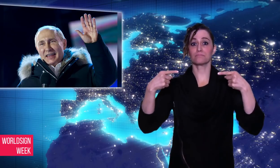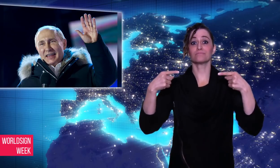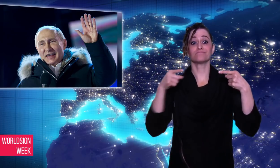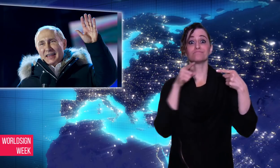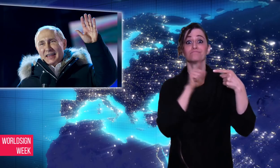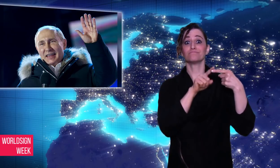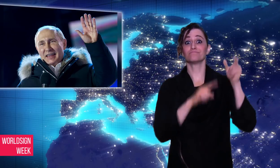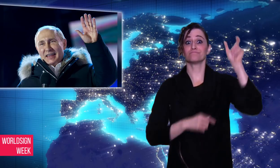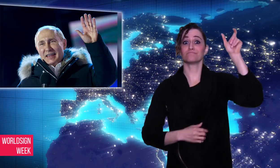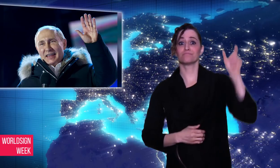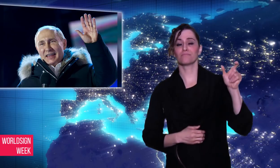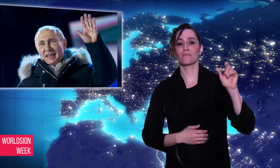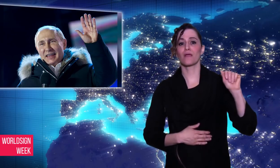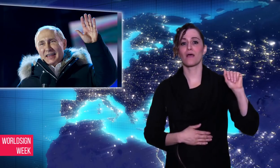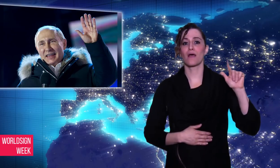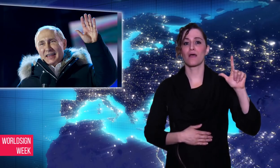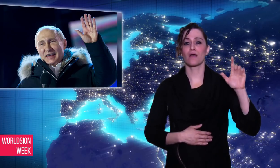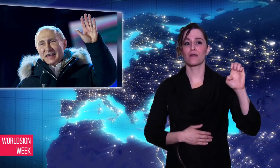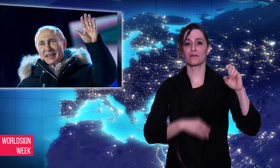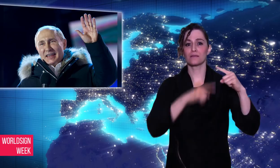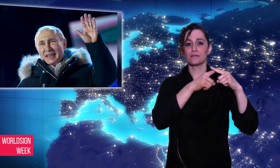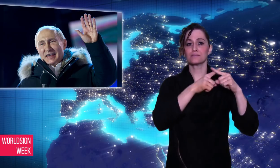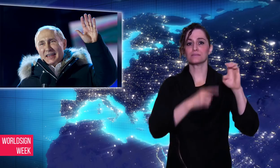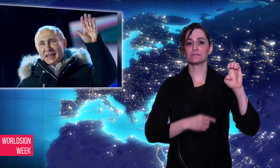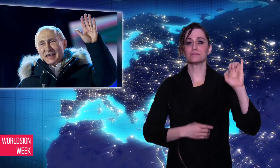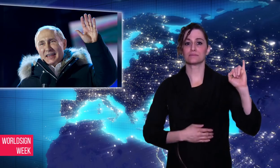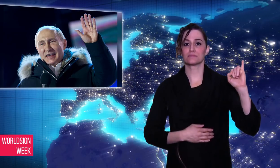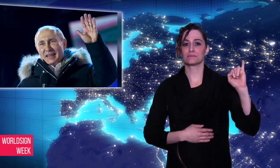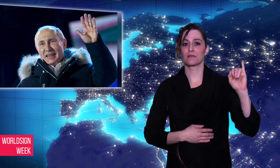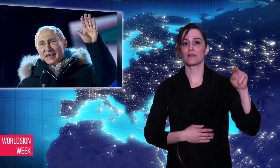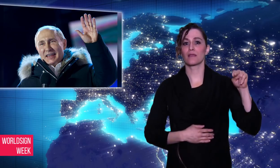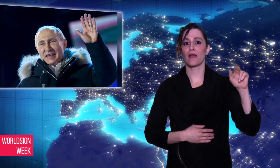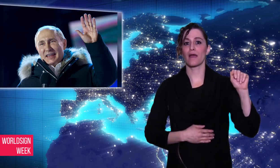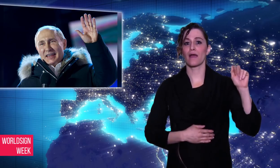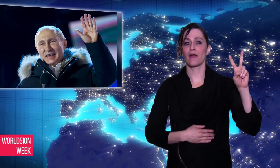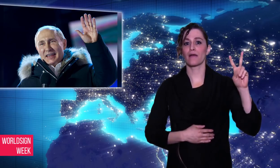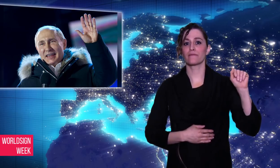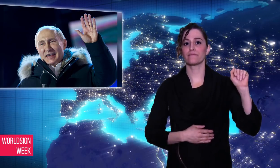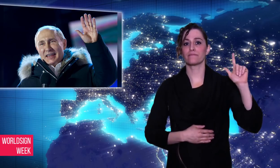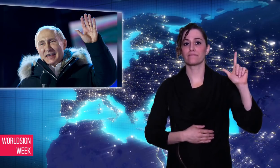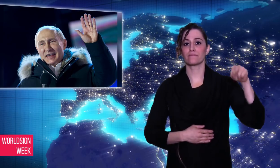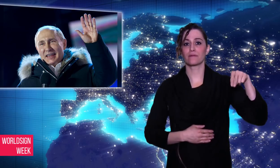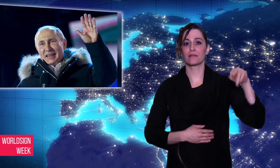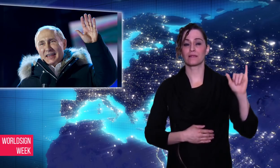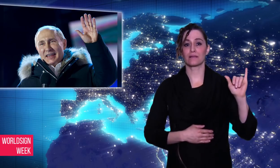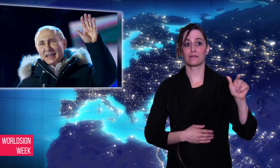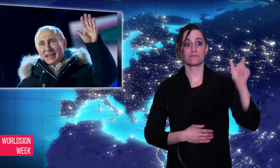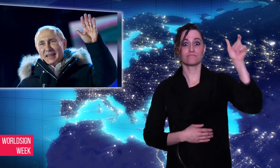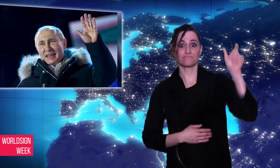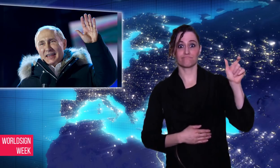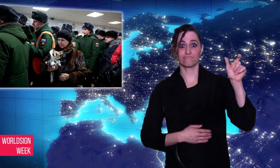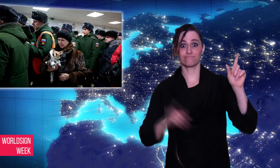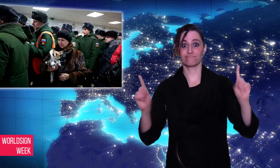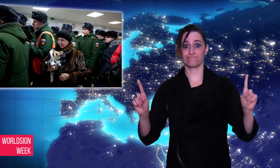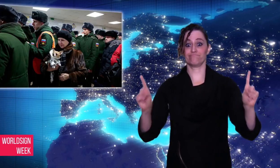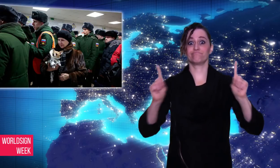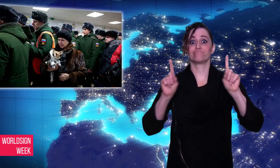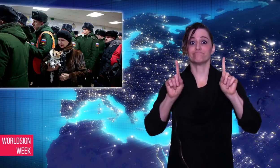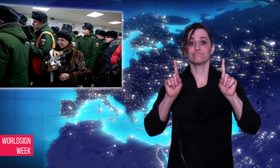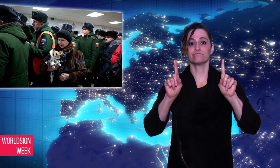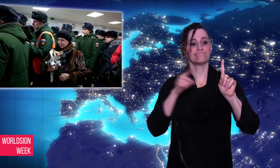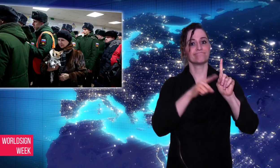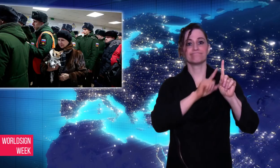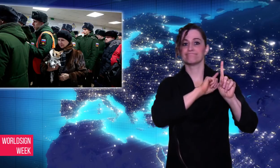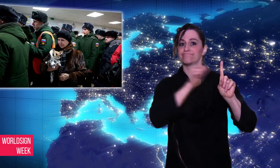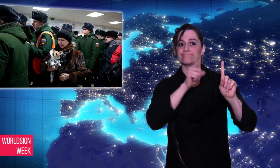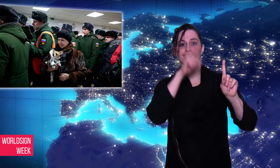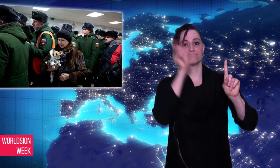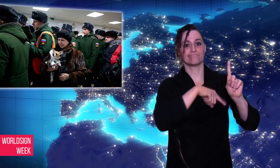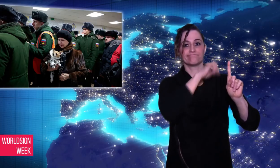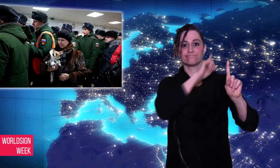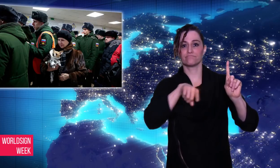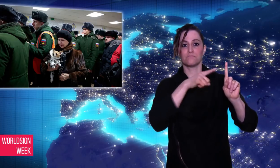Navalny was disbarred from running